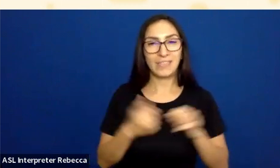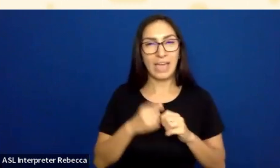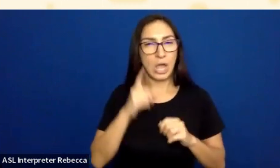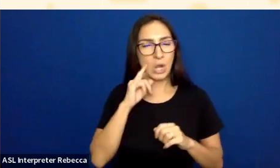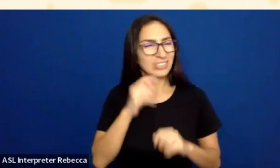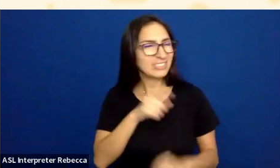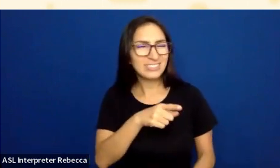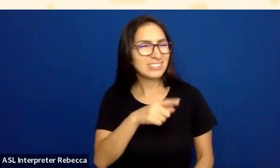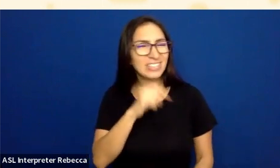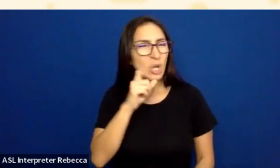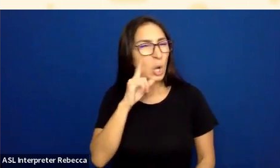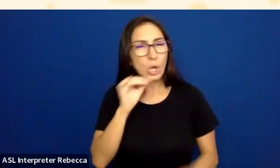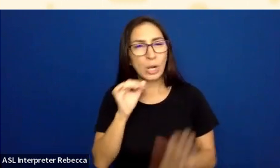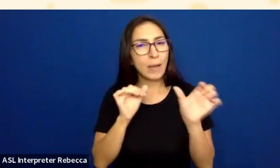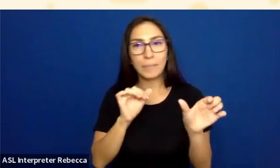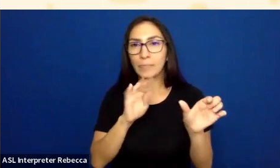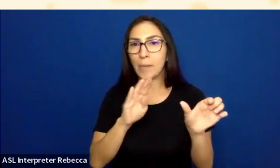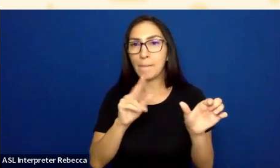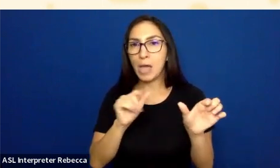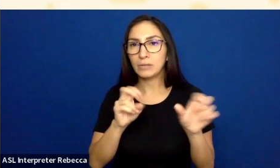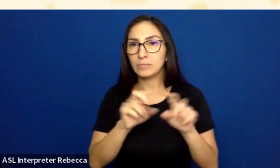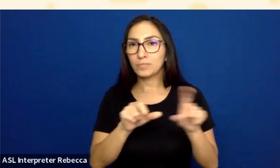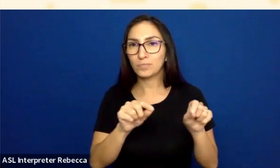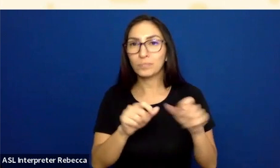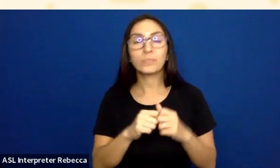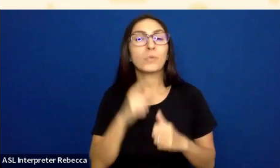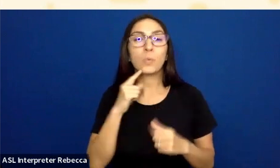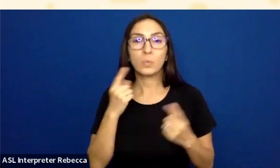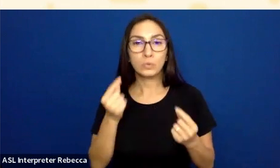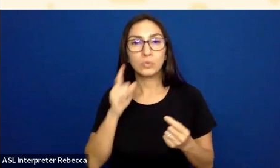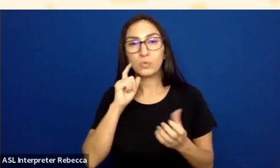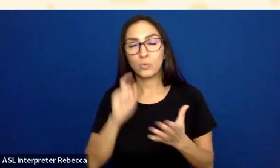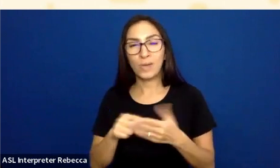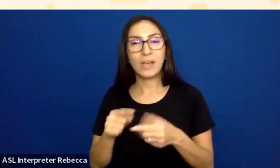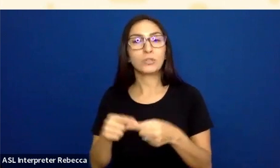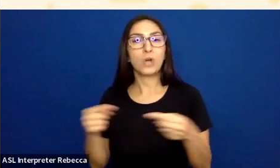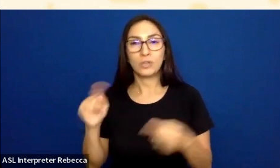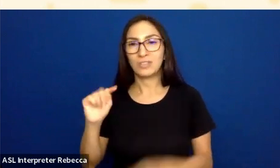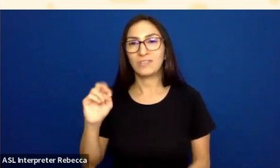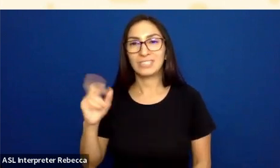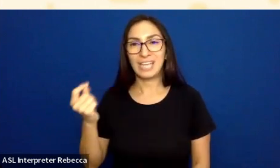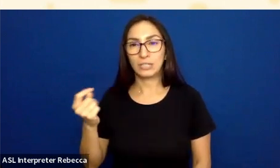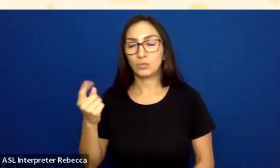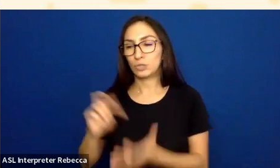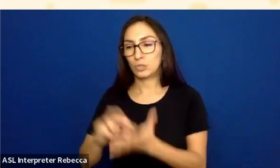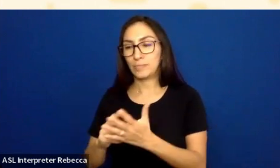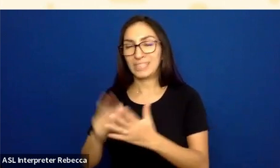So what do I need to really test? Well, the contrast of the button text. So that would be this dark gray text on this light blue background.